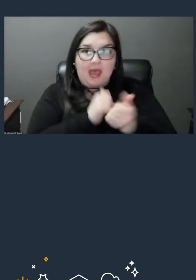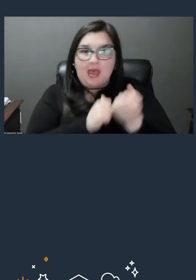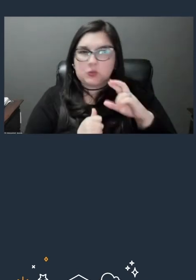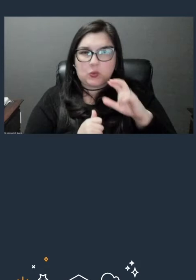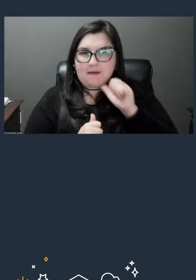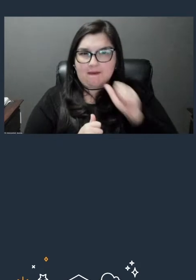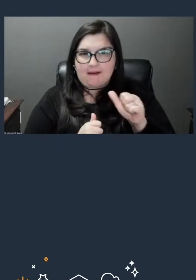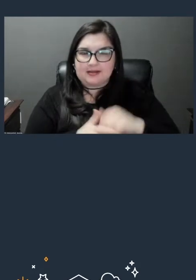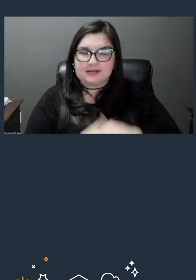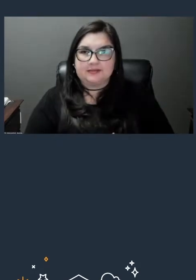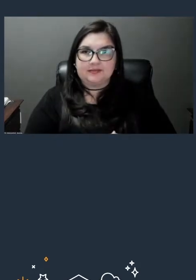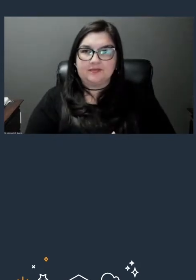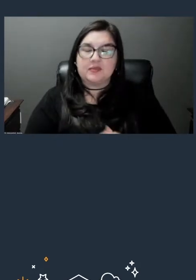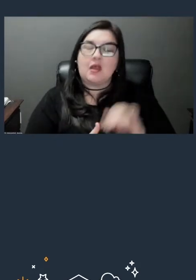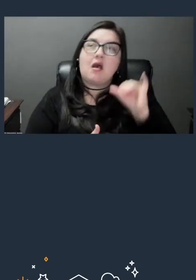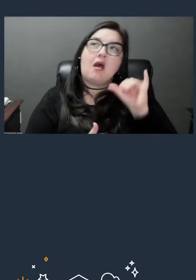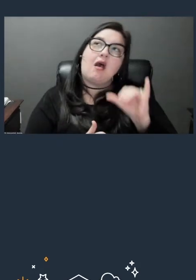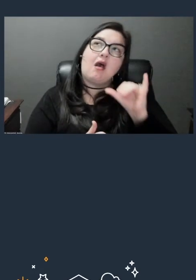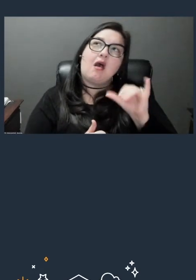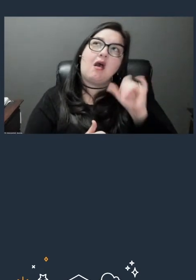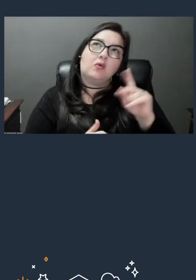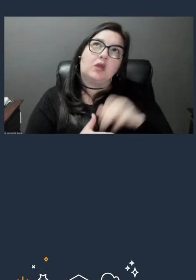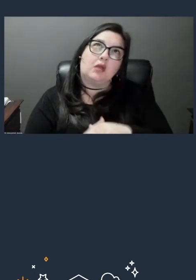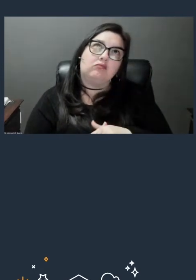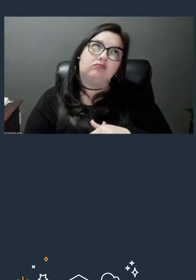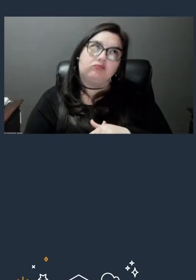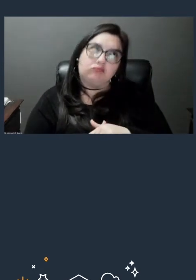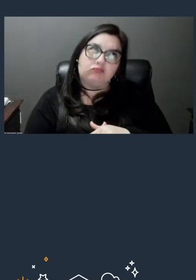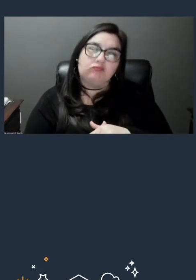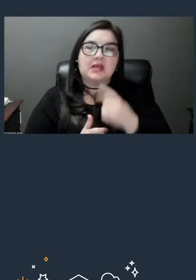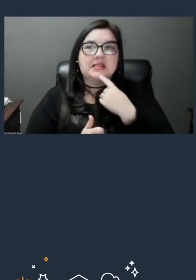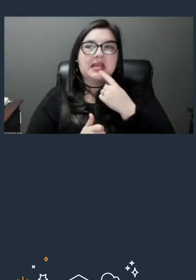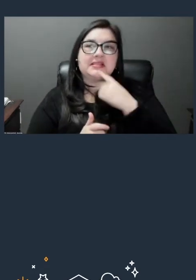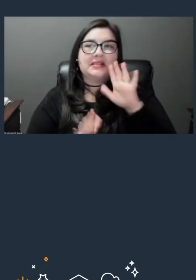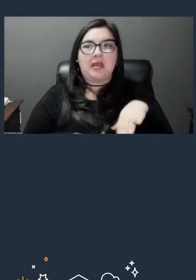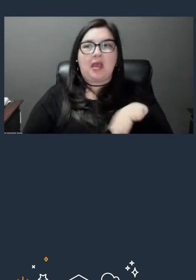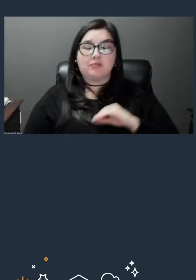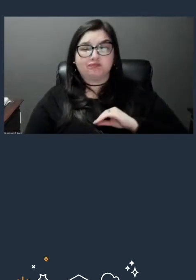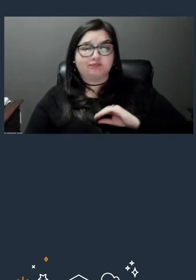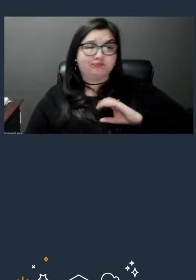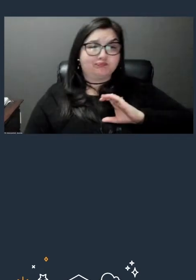All right and let's say that I'm a little over-confident and I pile straight into the assessment